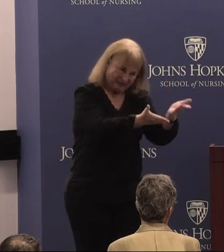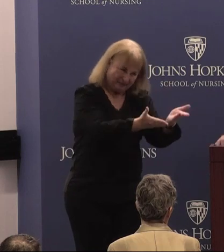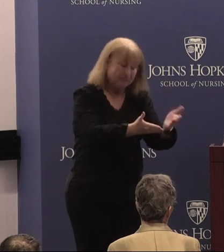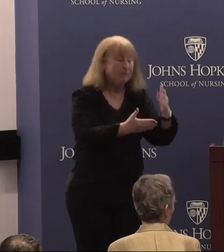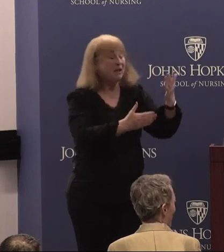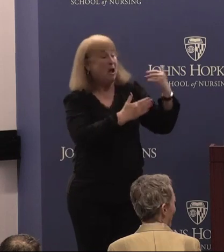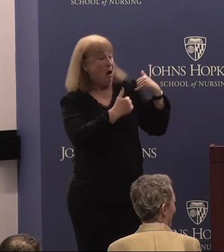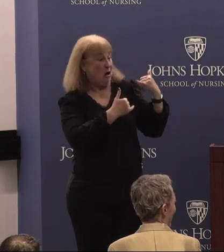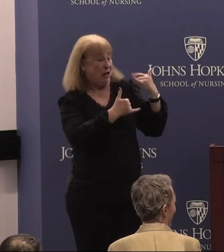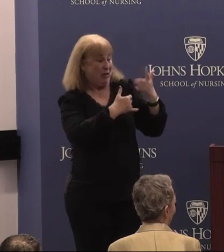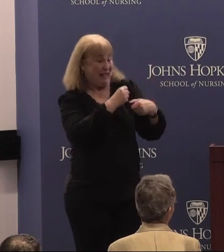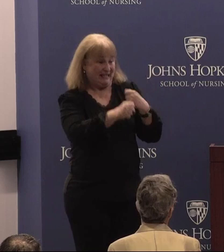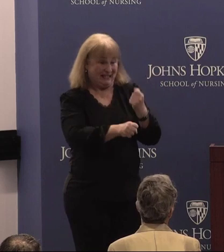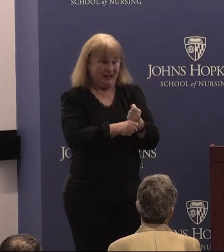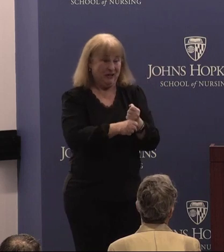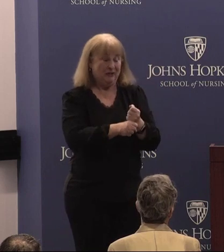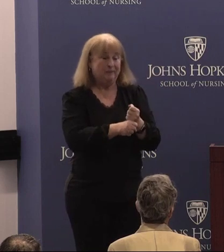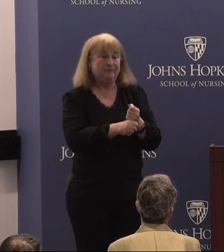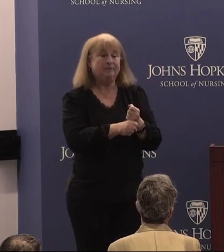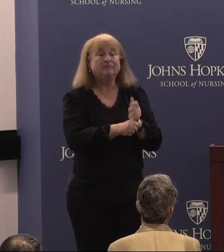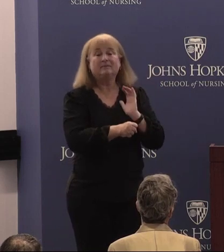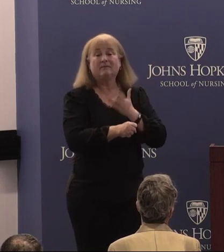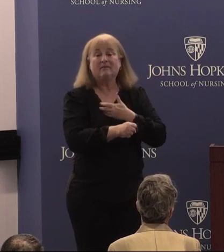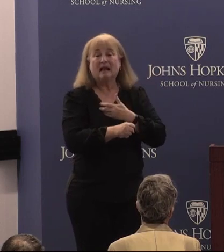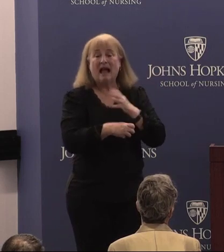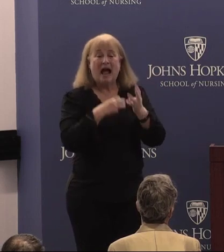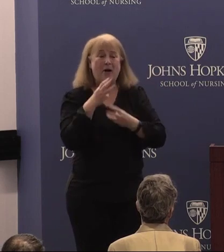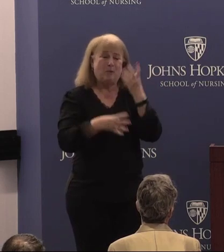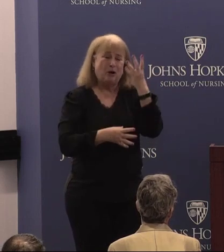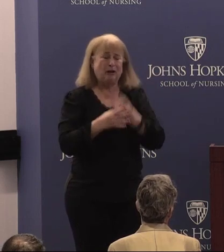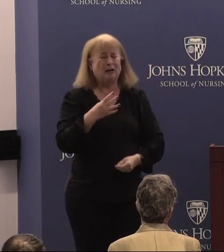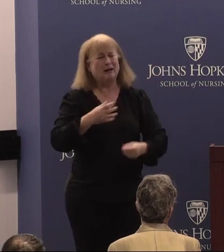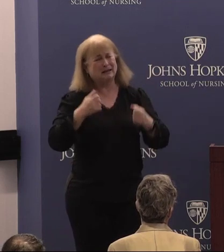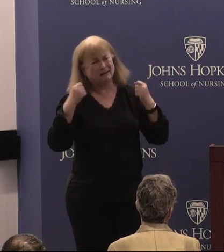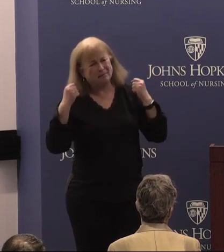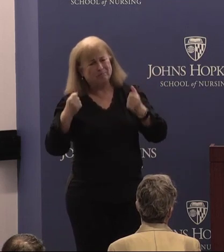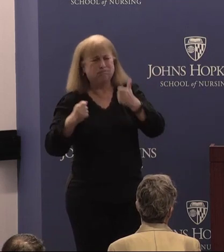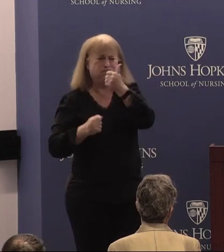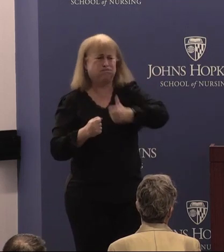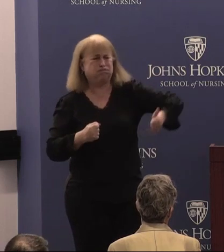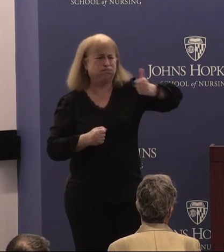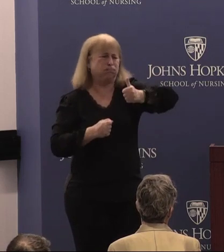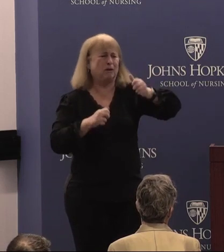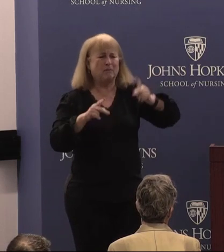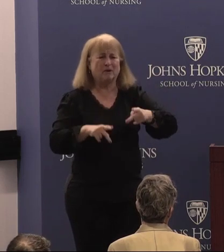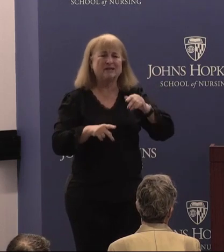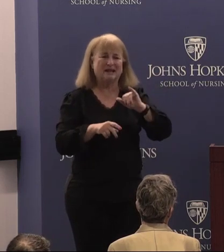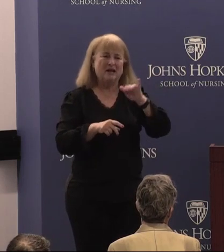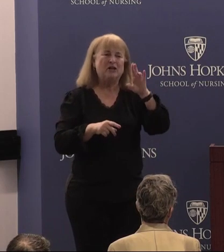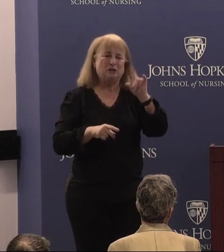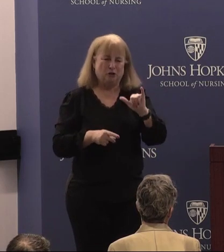this year. Um, our world lost a titan in the fight for a disability rights, uh, Judy Human,